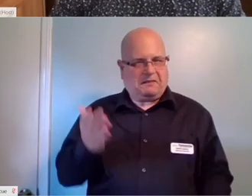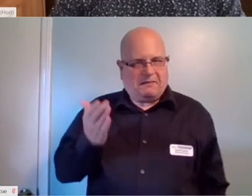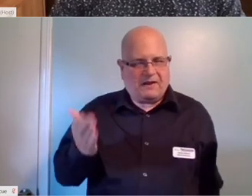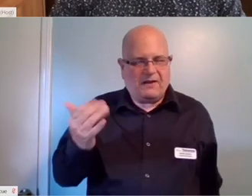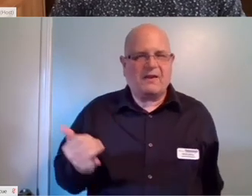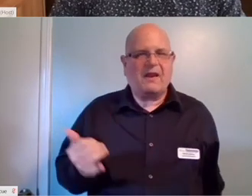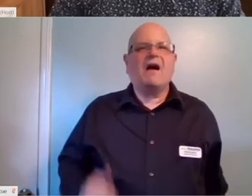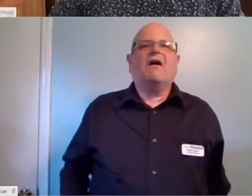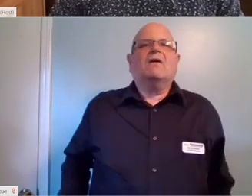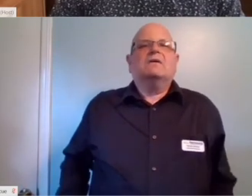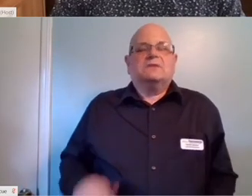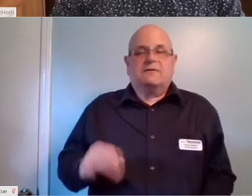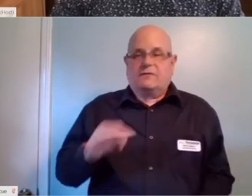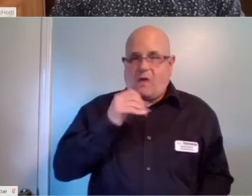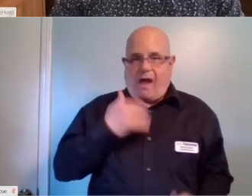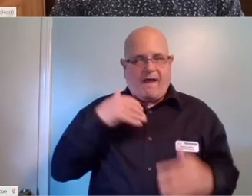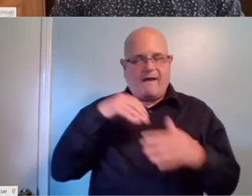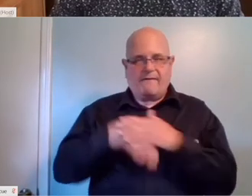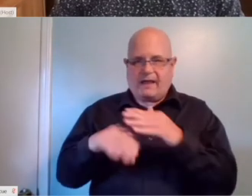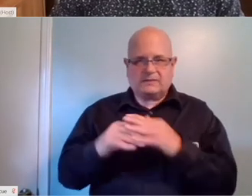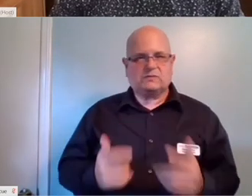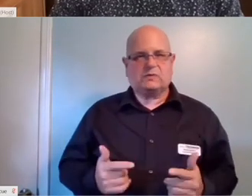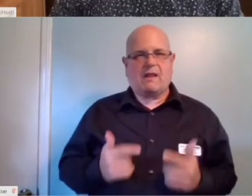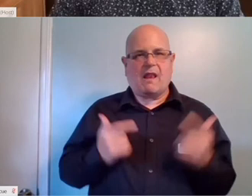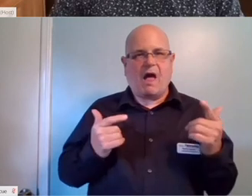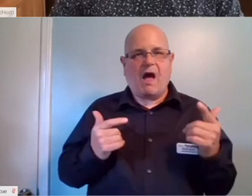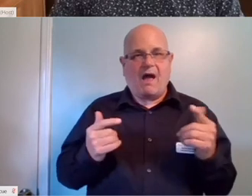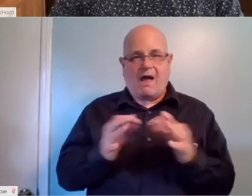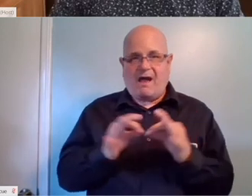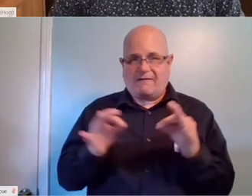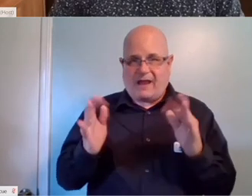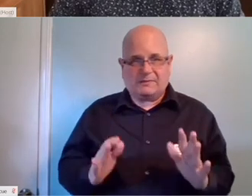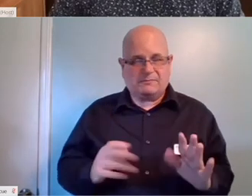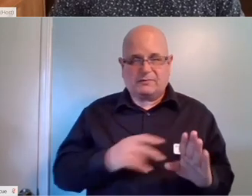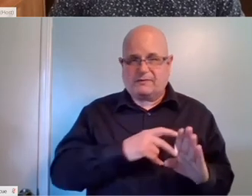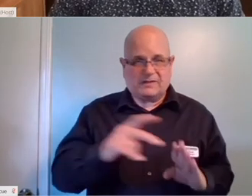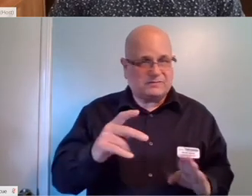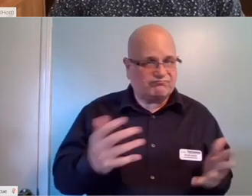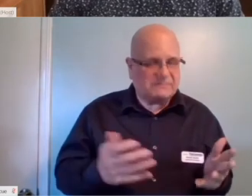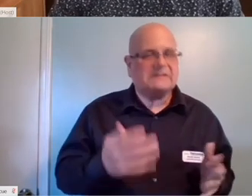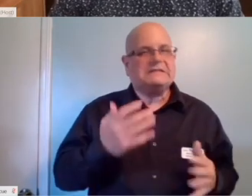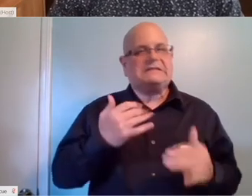Where if you don't have access to a live captionist, a professional captionist, you can still have